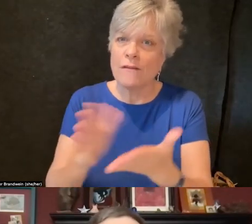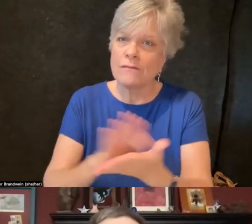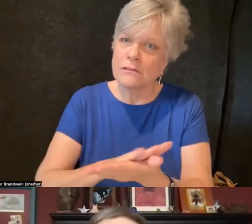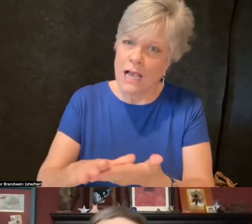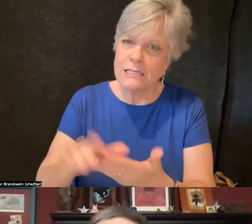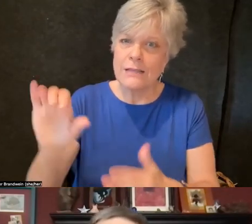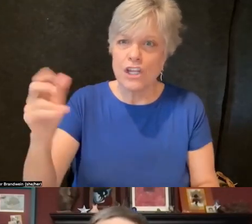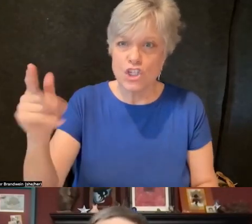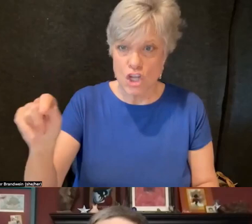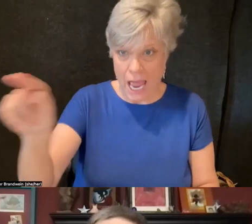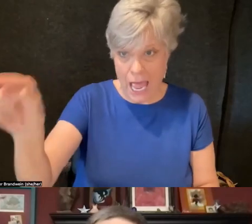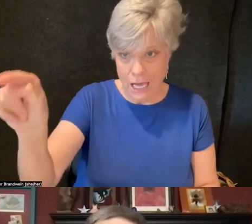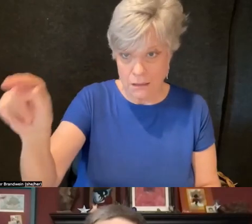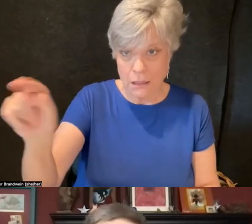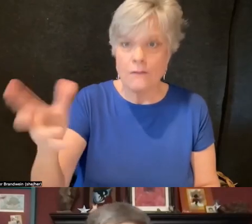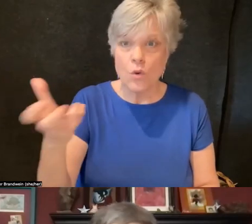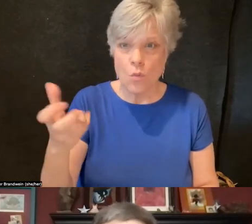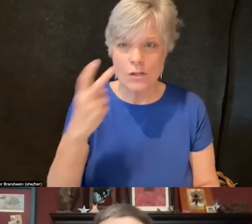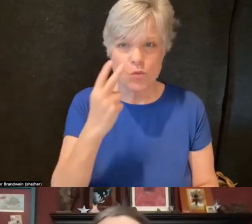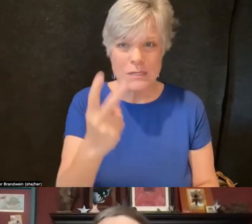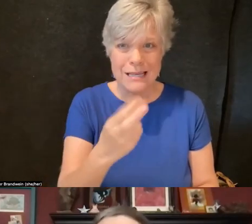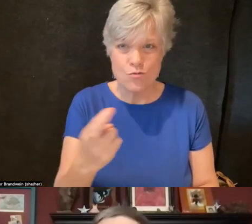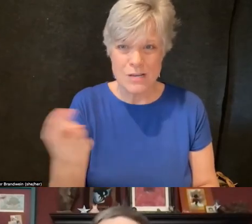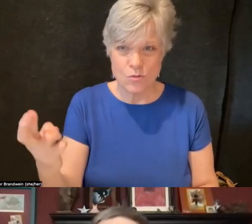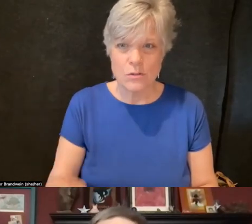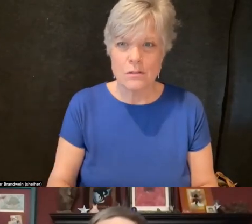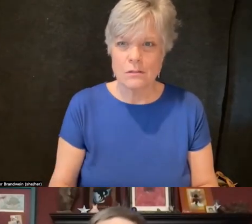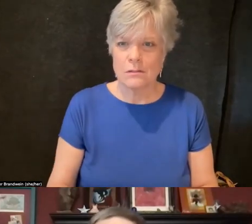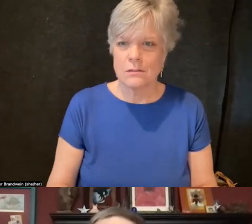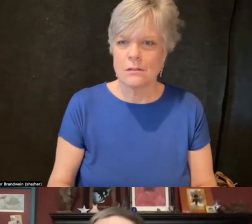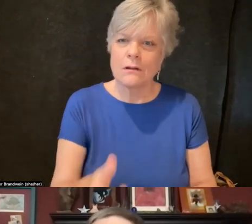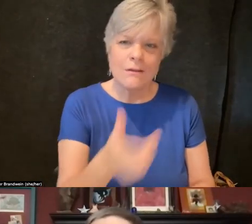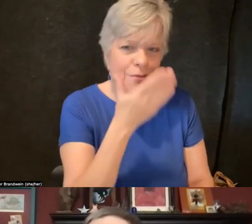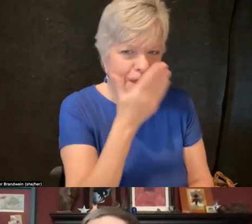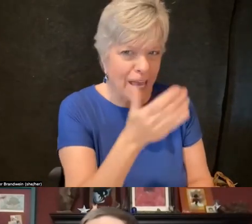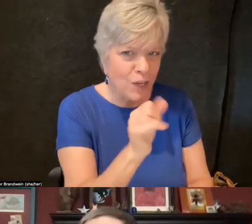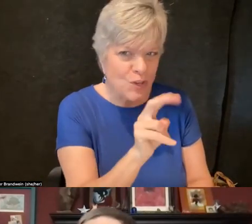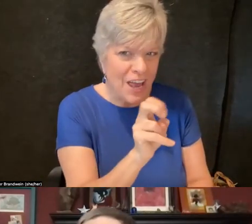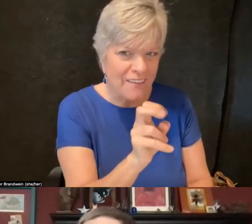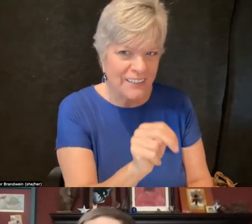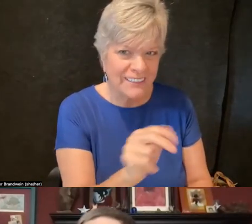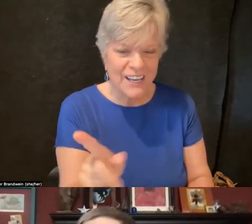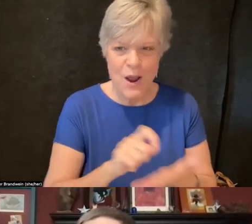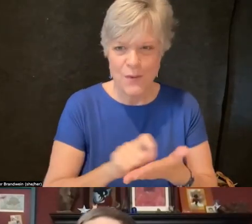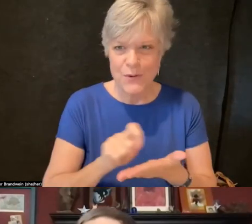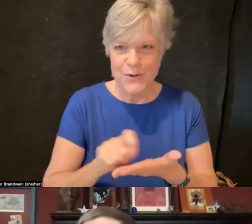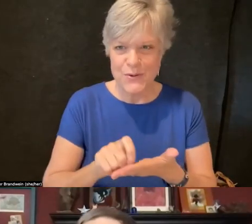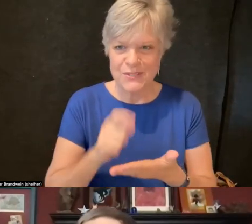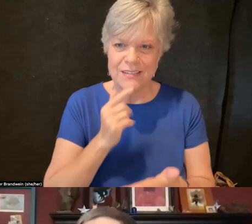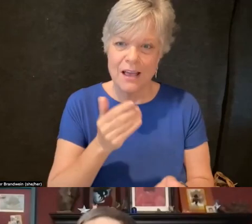if you would like to access those as well. Thank you very much, Javin. So I wrote a note here that says thanks to Margaret, Javin,